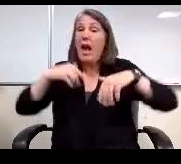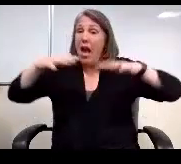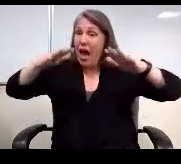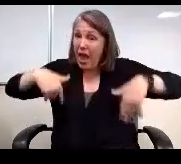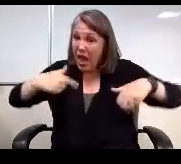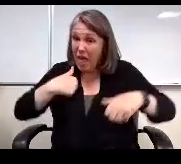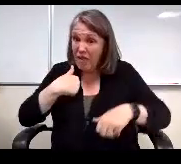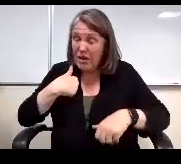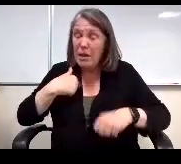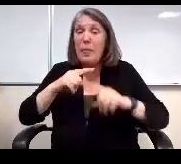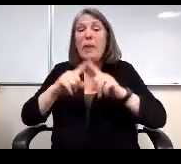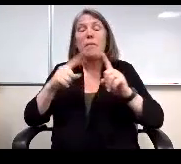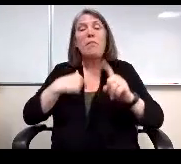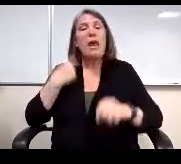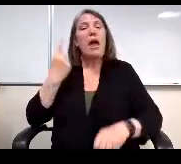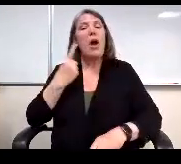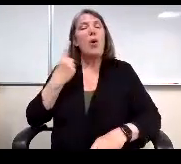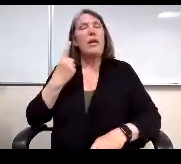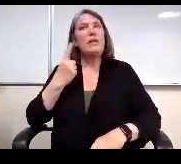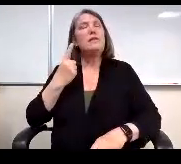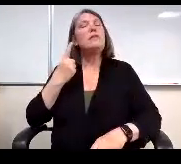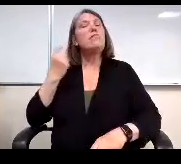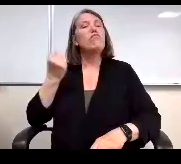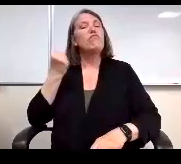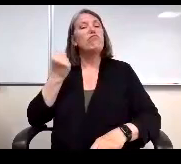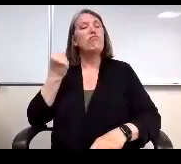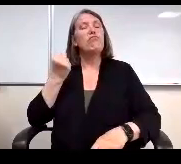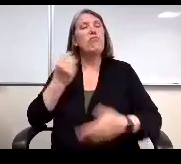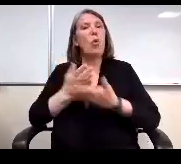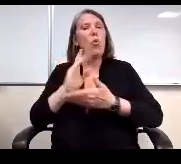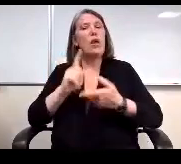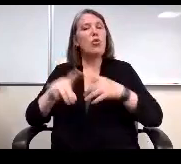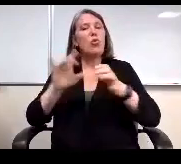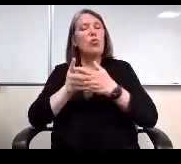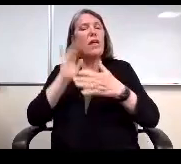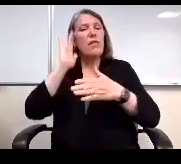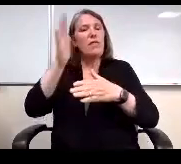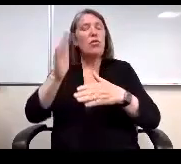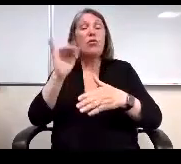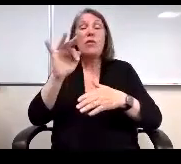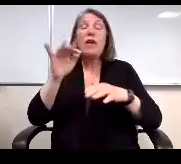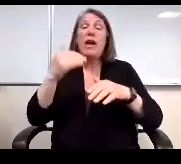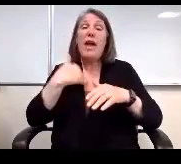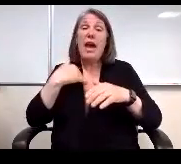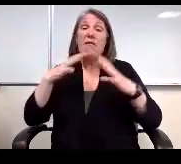right to do that sometime in the future. If if I have a vacation. But but then I think to myself.